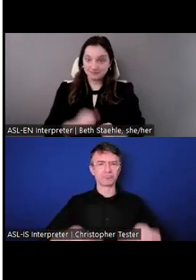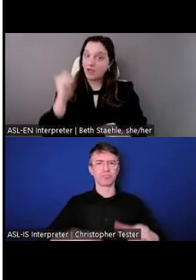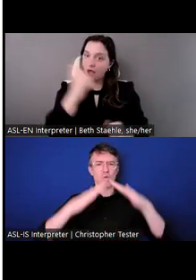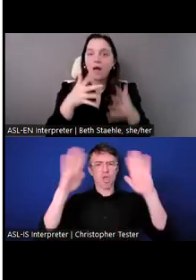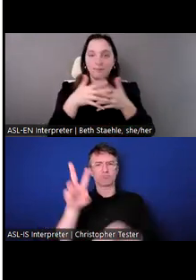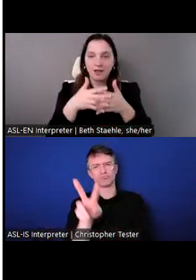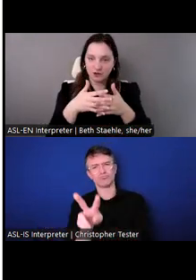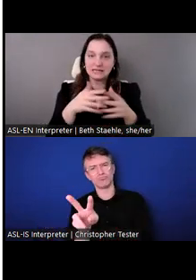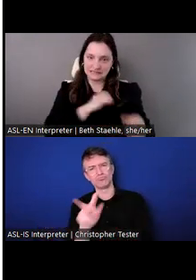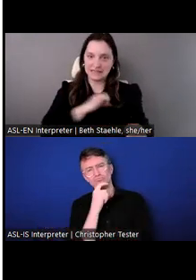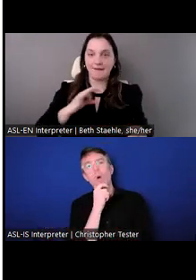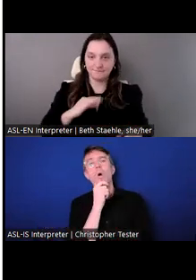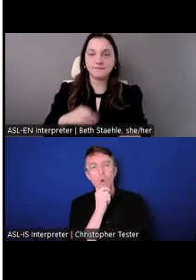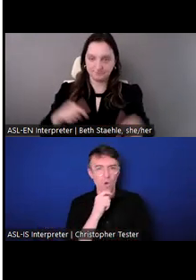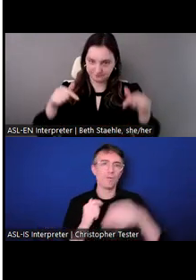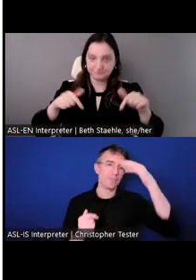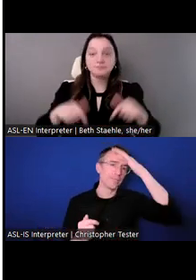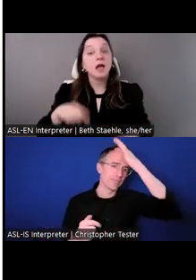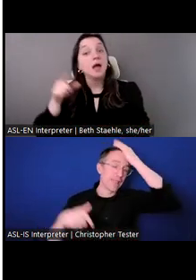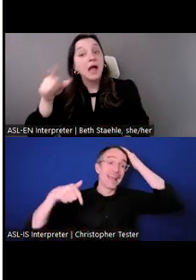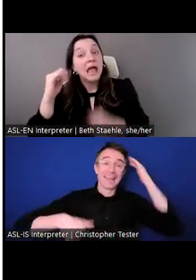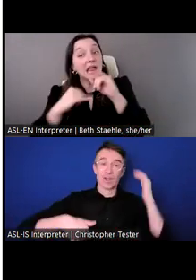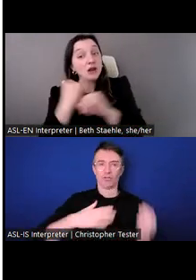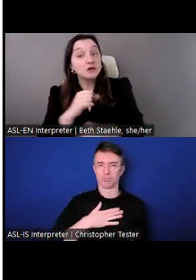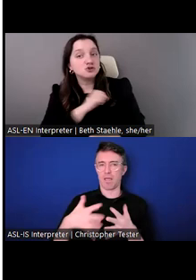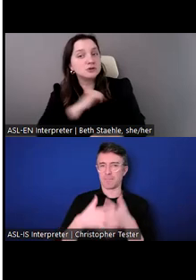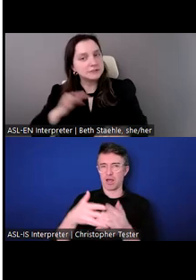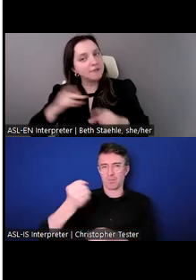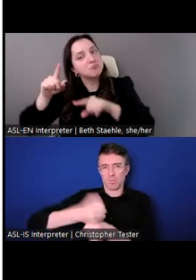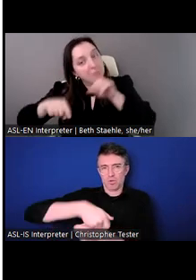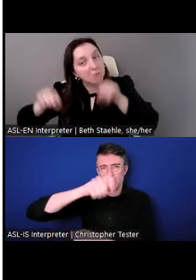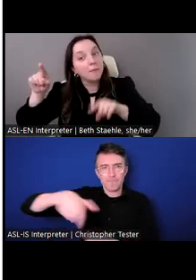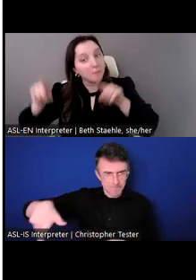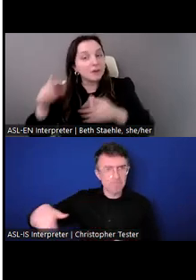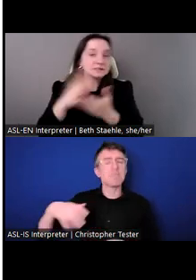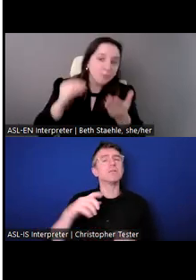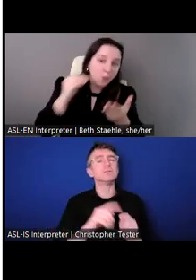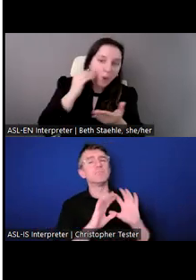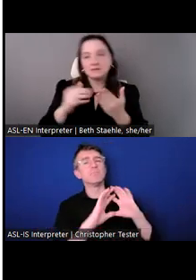You can always contact us to find out some more details. You can also work from abroad for a month.